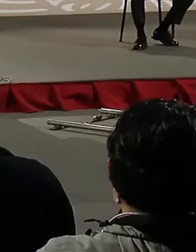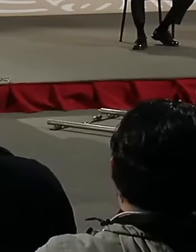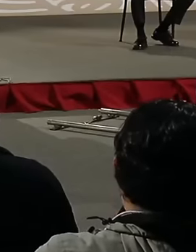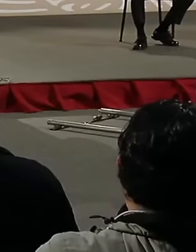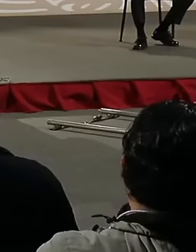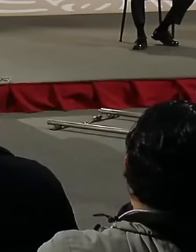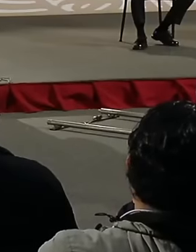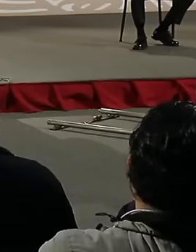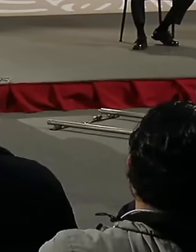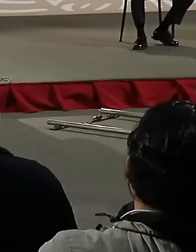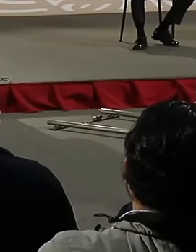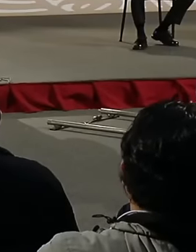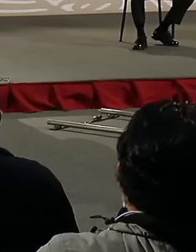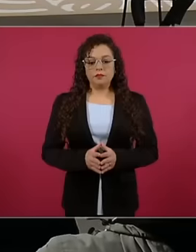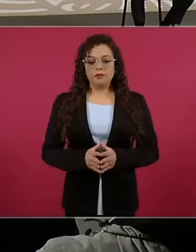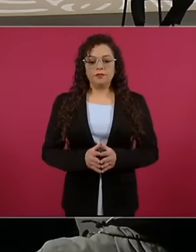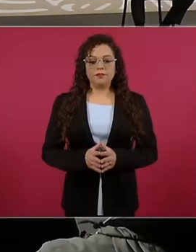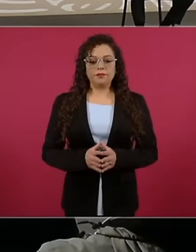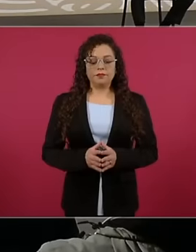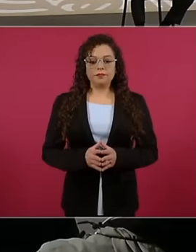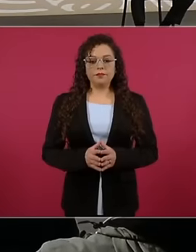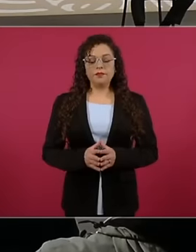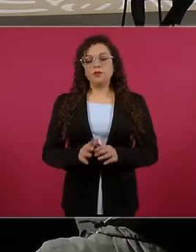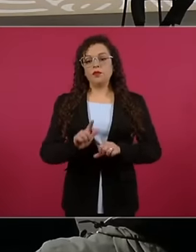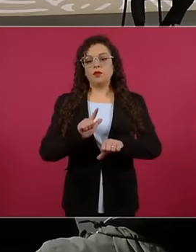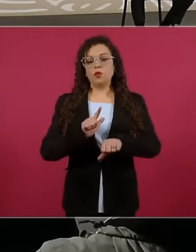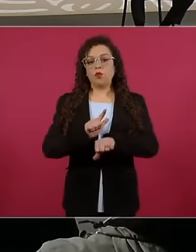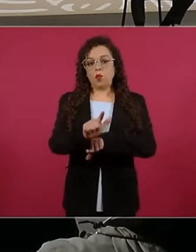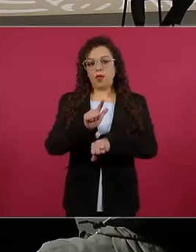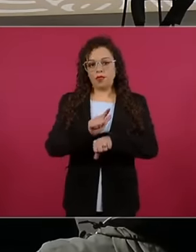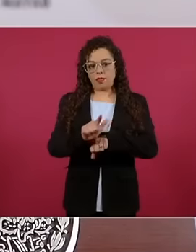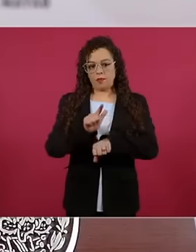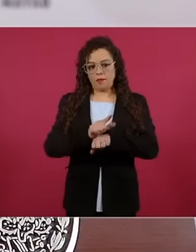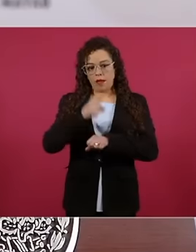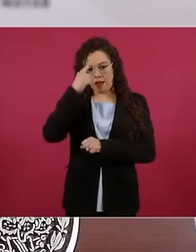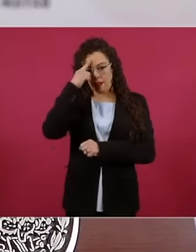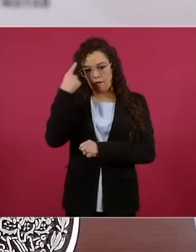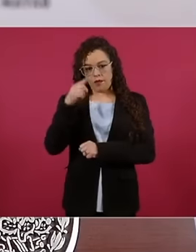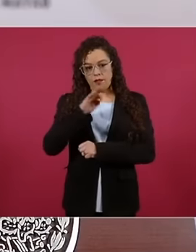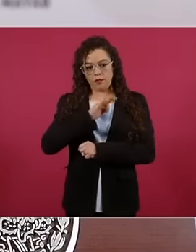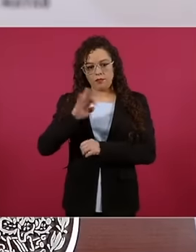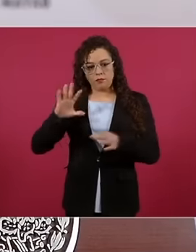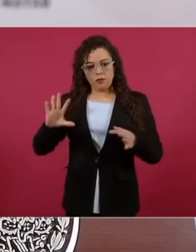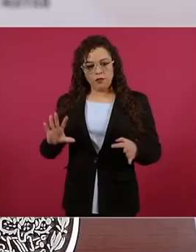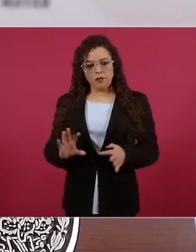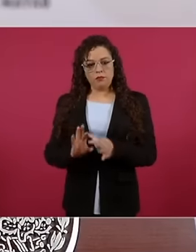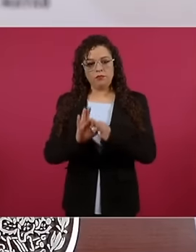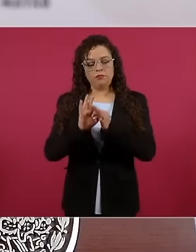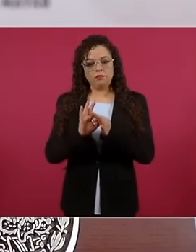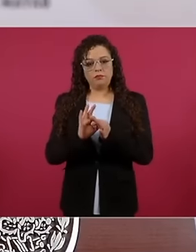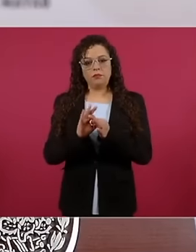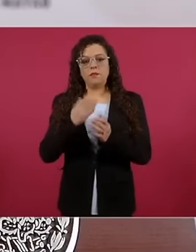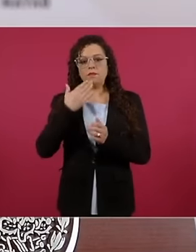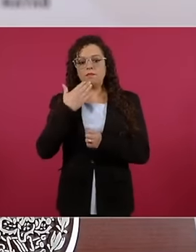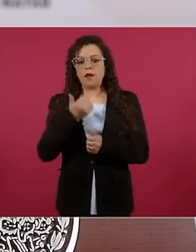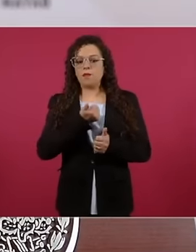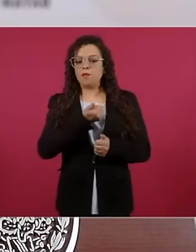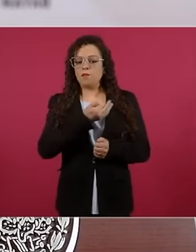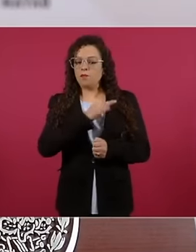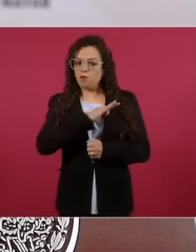can immediately join this And no and we can enhance the flow of loads from Guatemala to Mexico and to